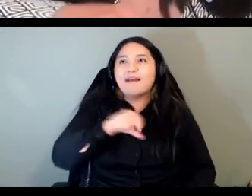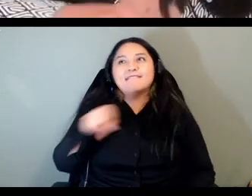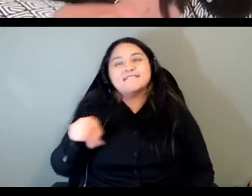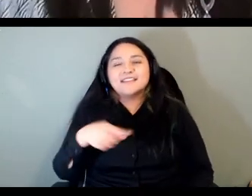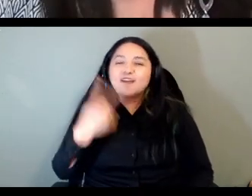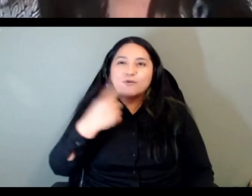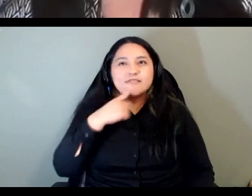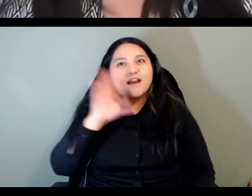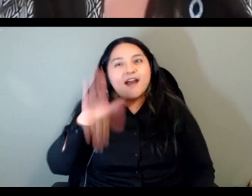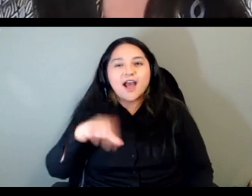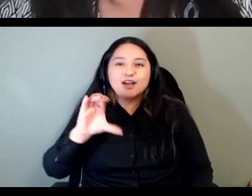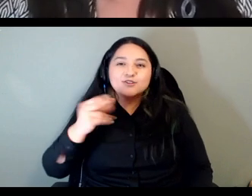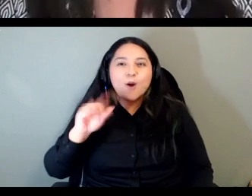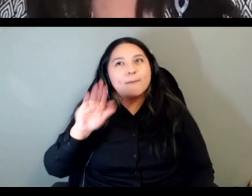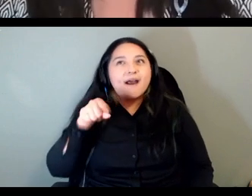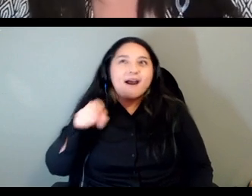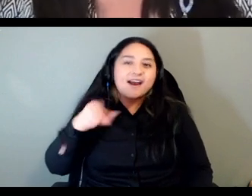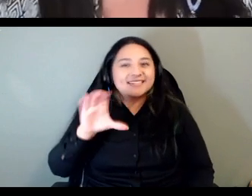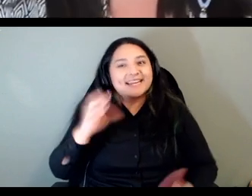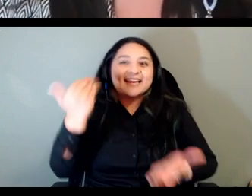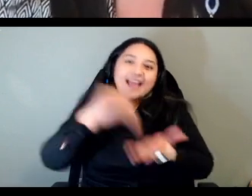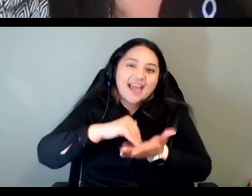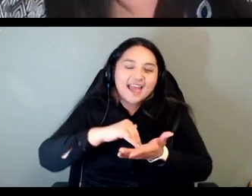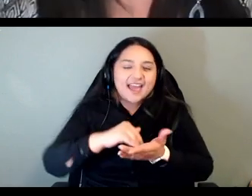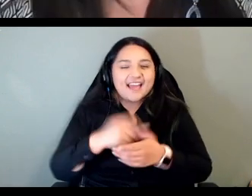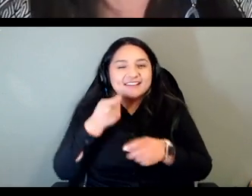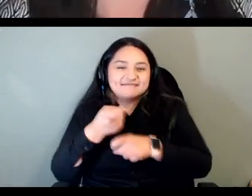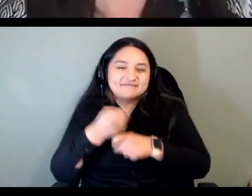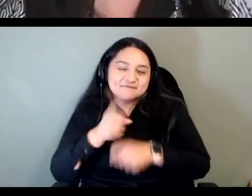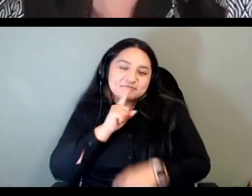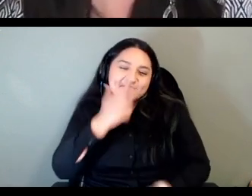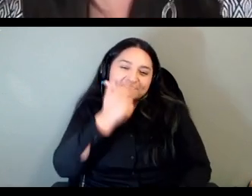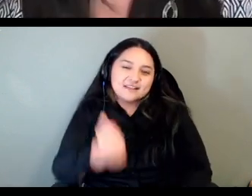the showba got it again